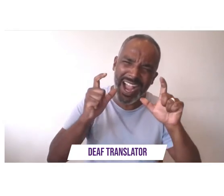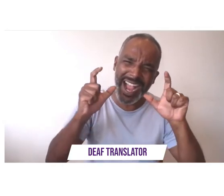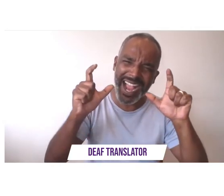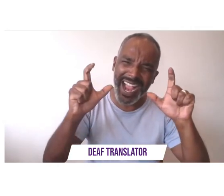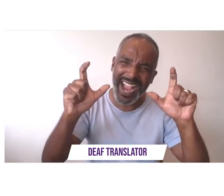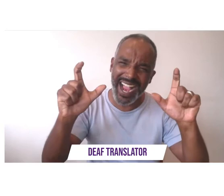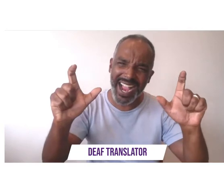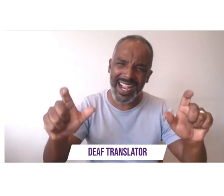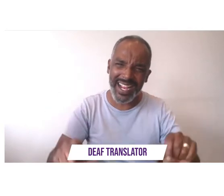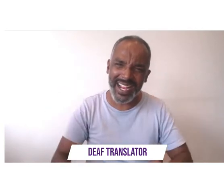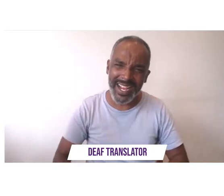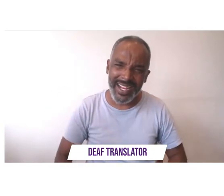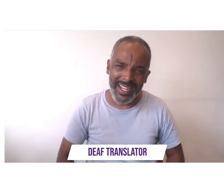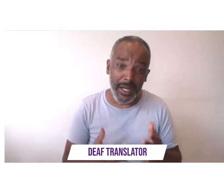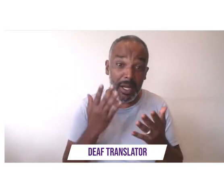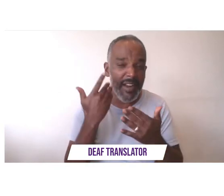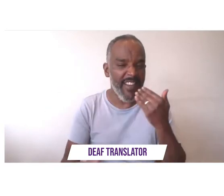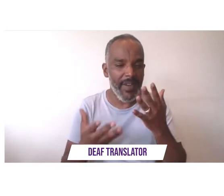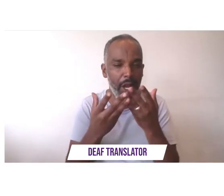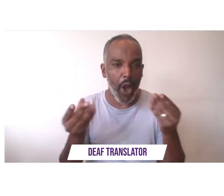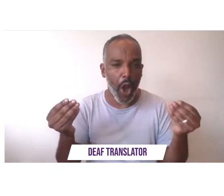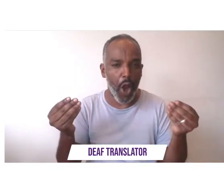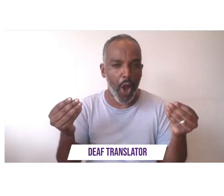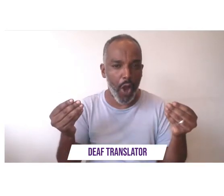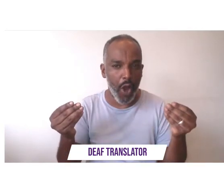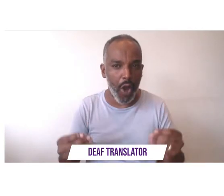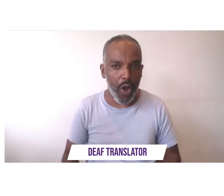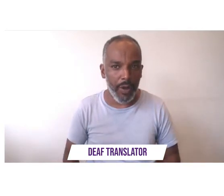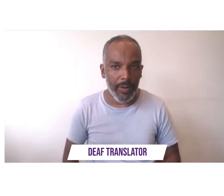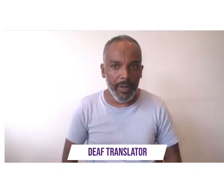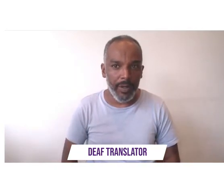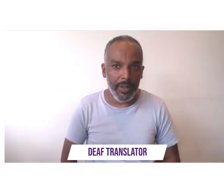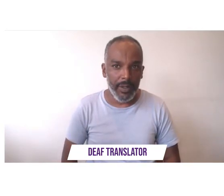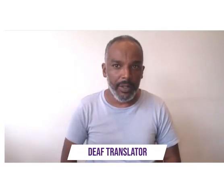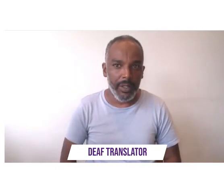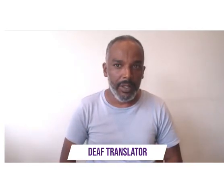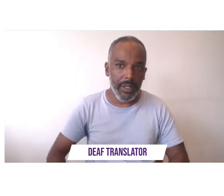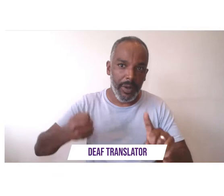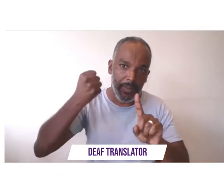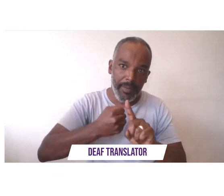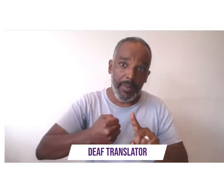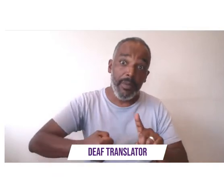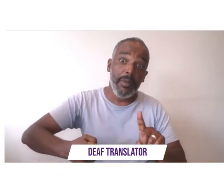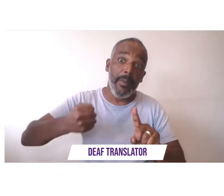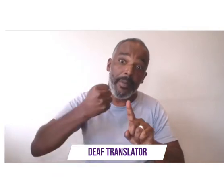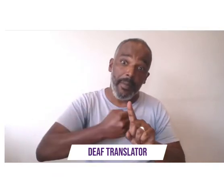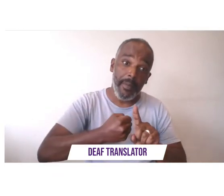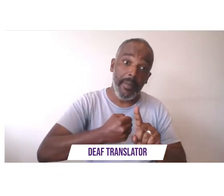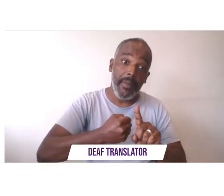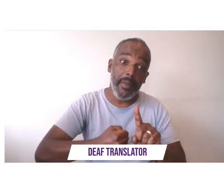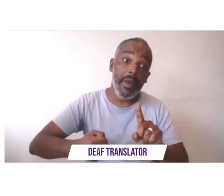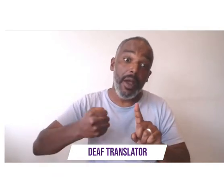as the fat will cry the civil rights will never die there's a following